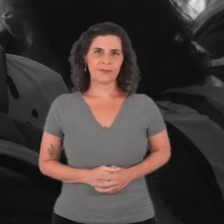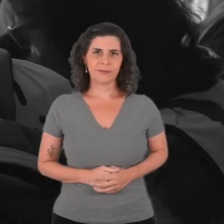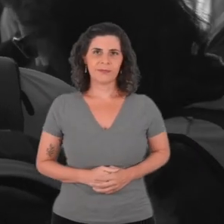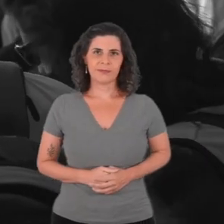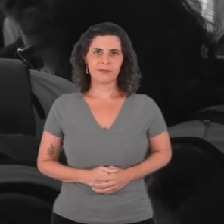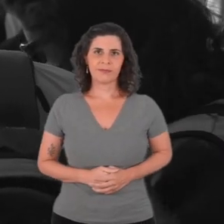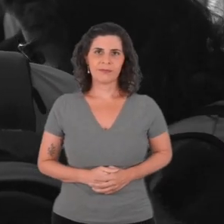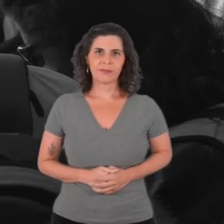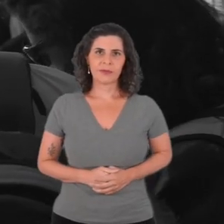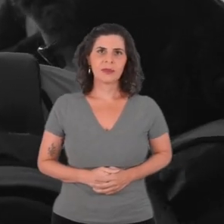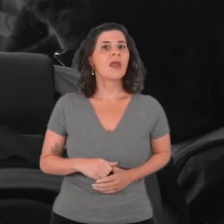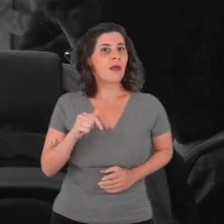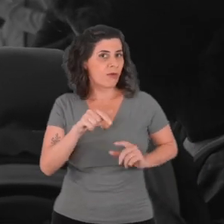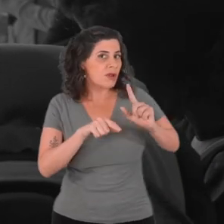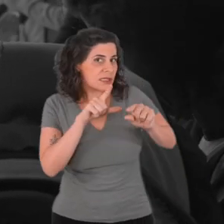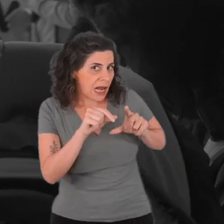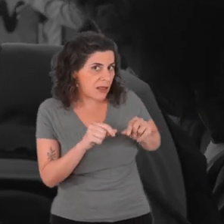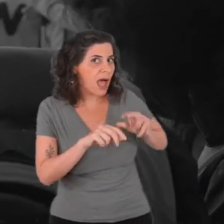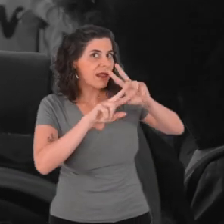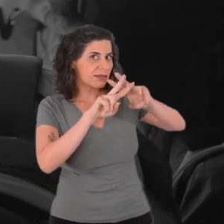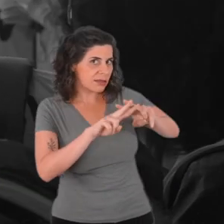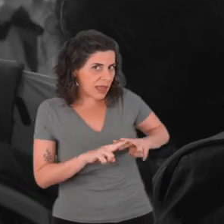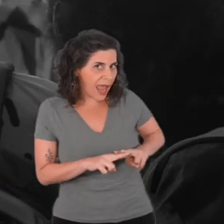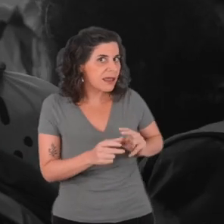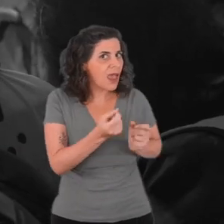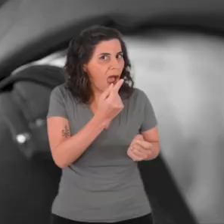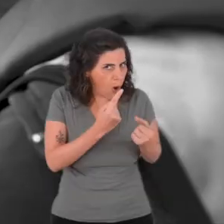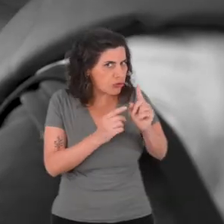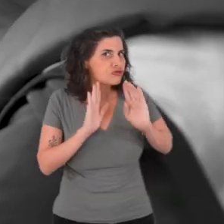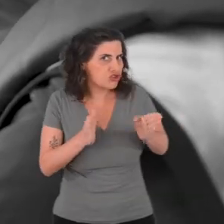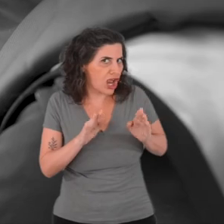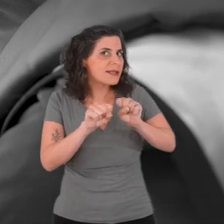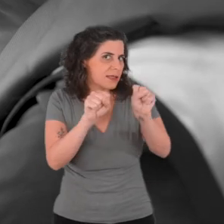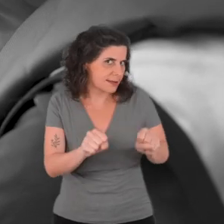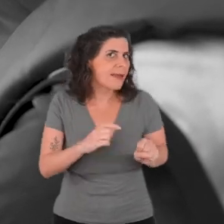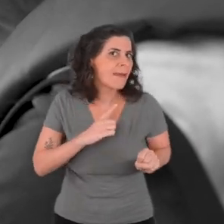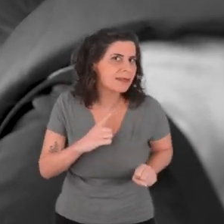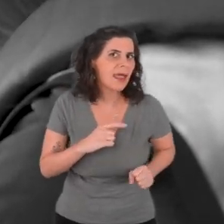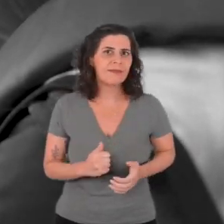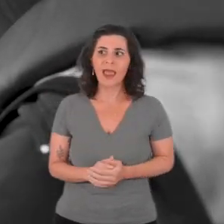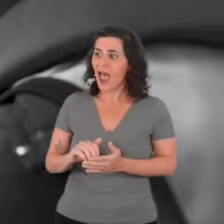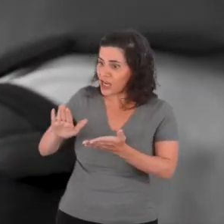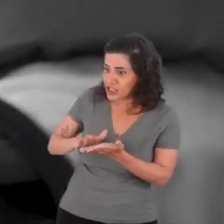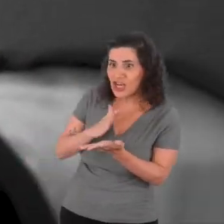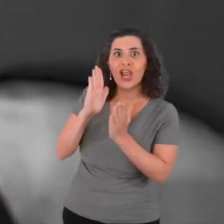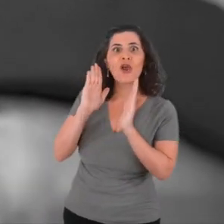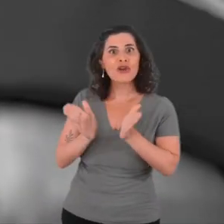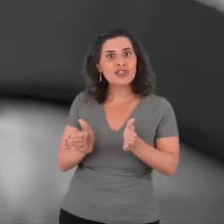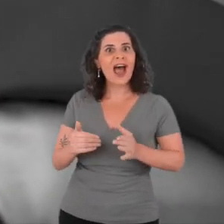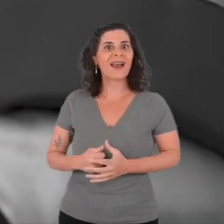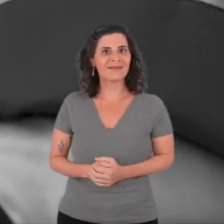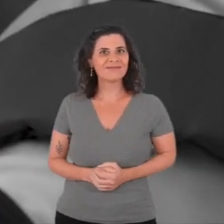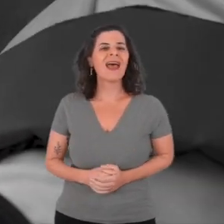I will select some tags that already exist in the system. It is already posted! Here you have the messages...